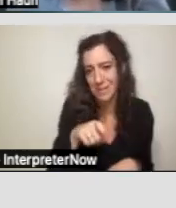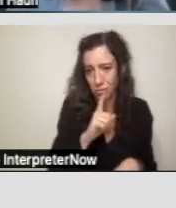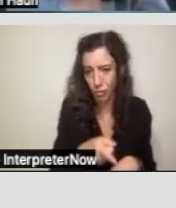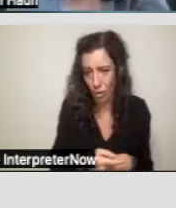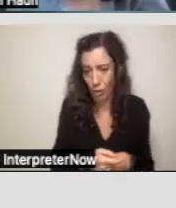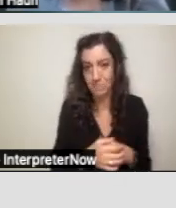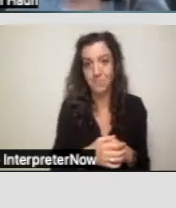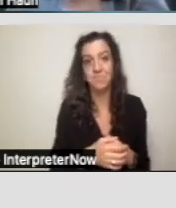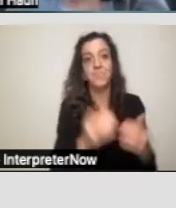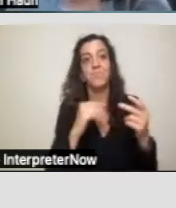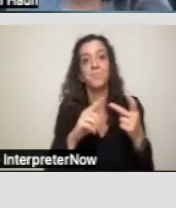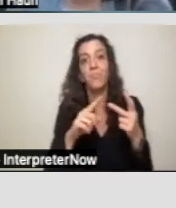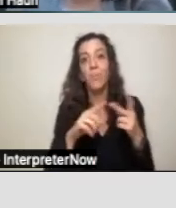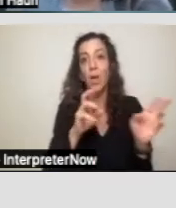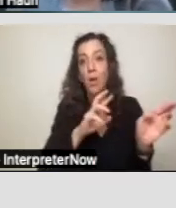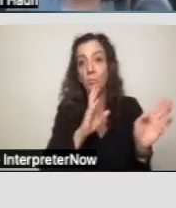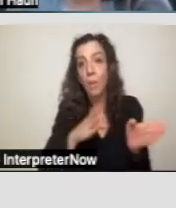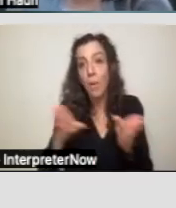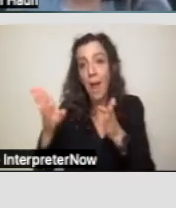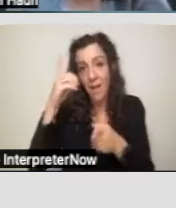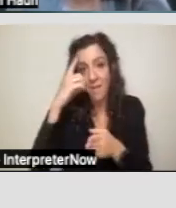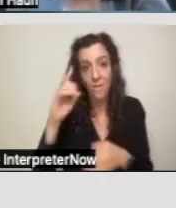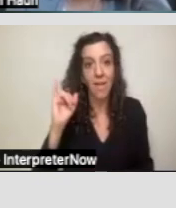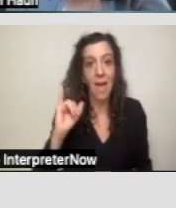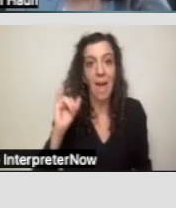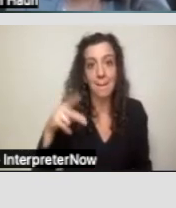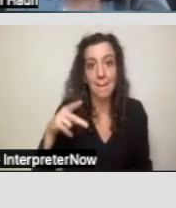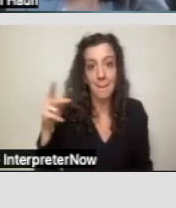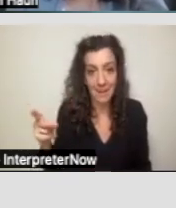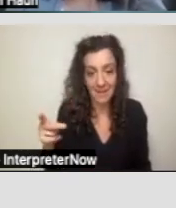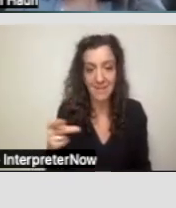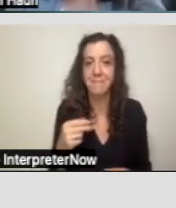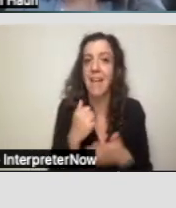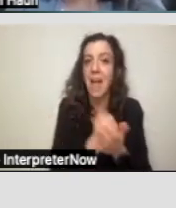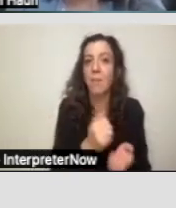Preparation of the IPP. Helping out with possible sources of funding.